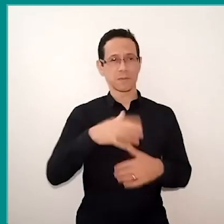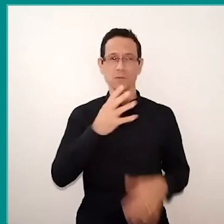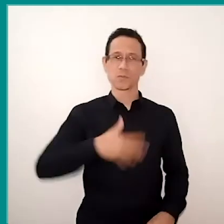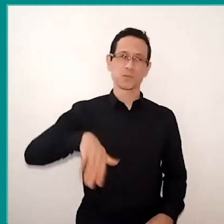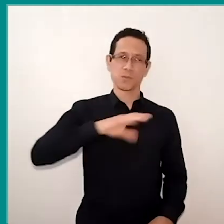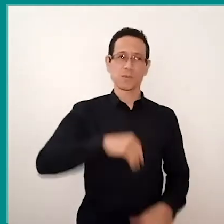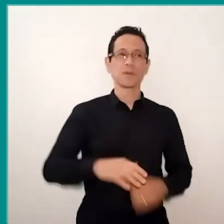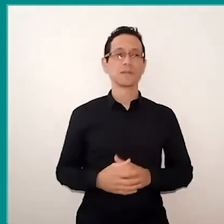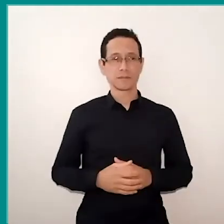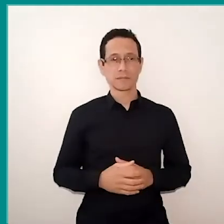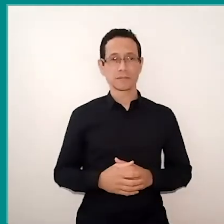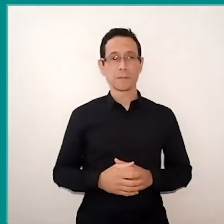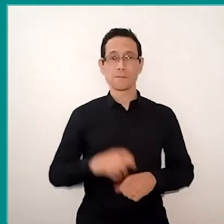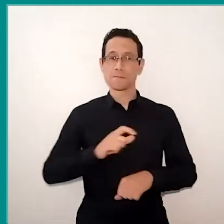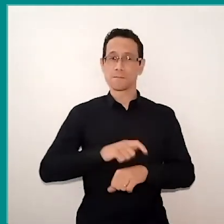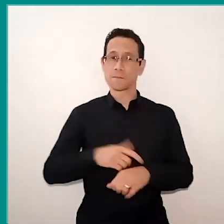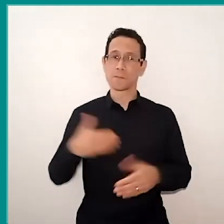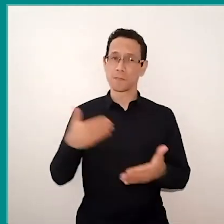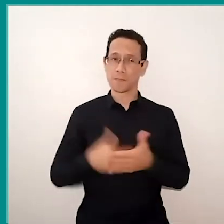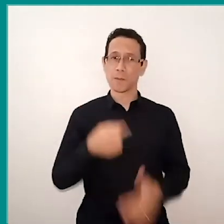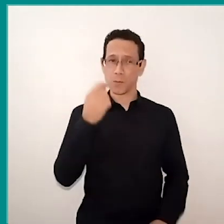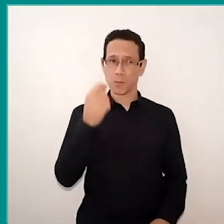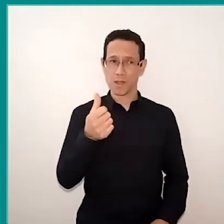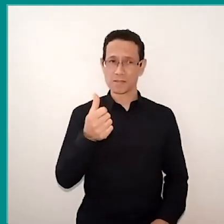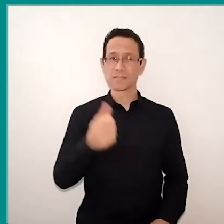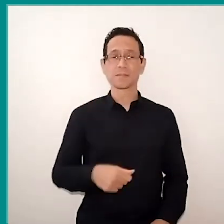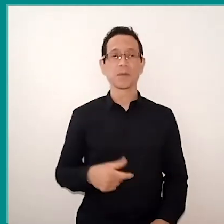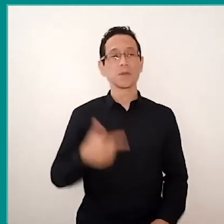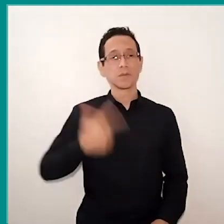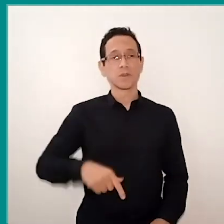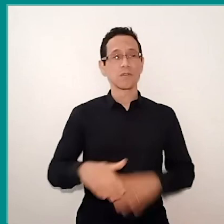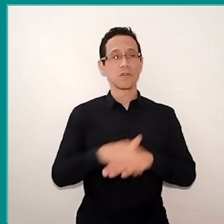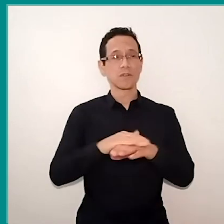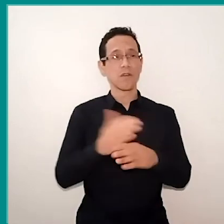How are we going? Now near the end, I'll start to invite the three of you,